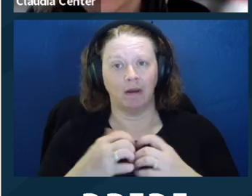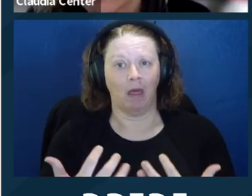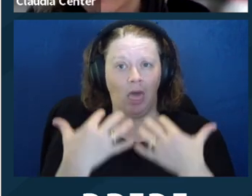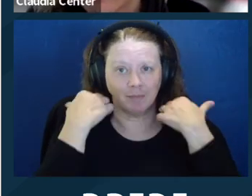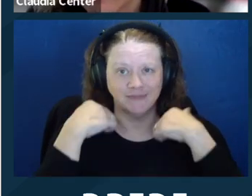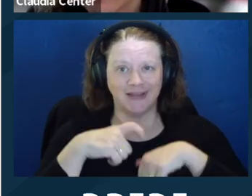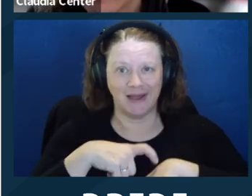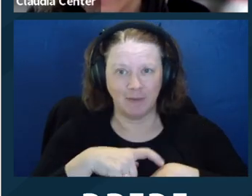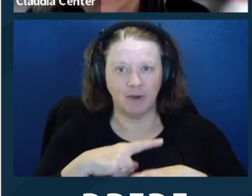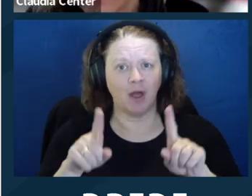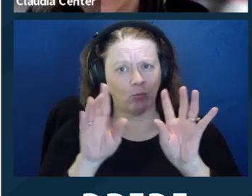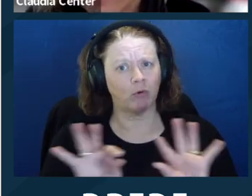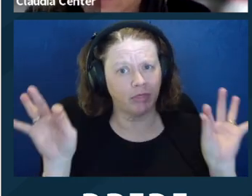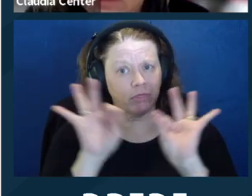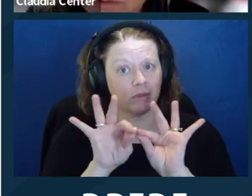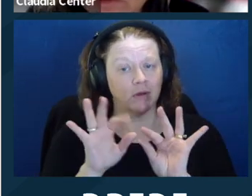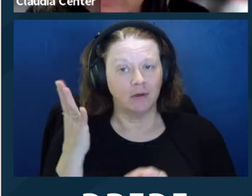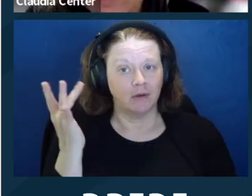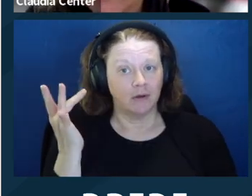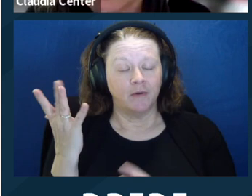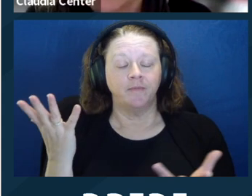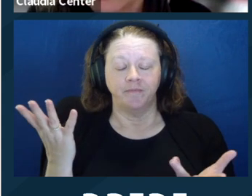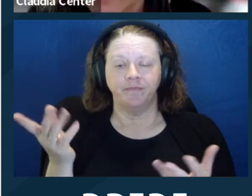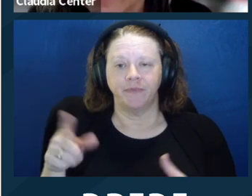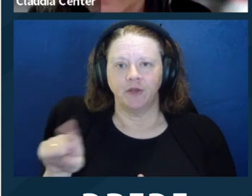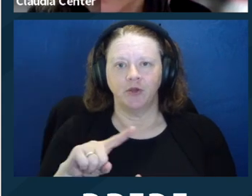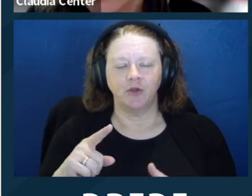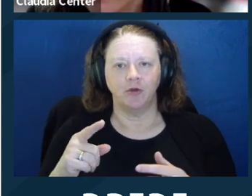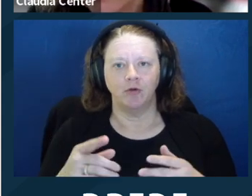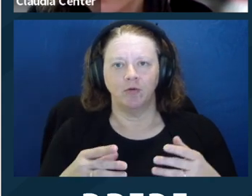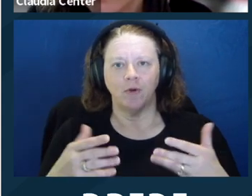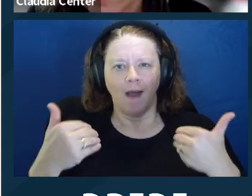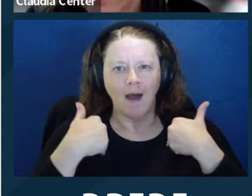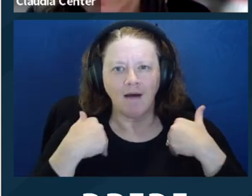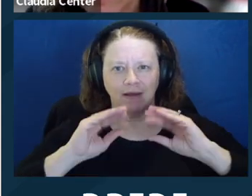clear understanding of what you're trying to communicate in clear English.